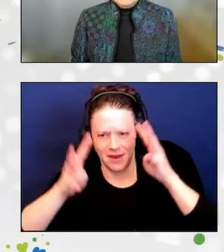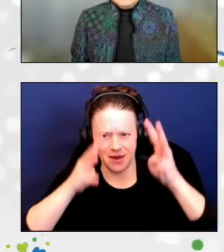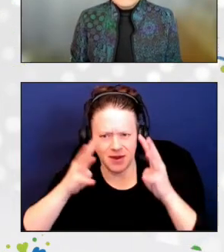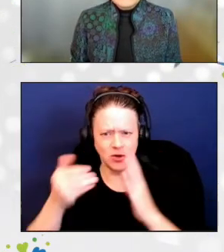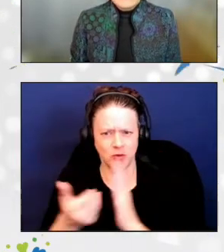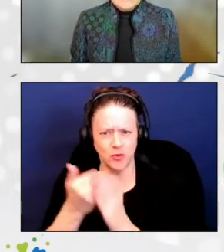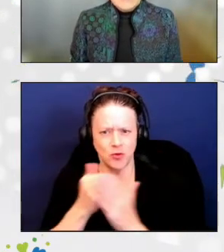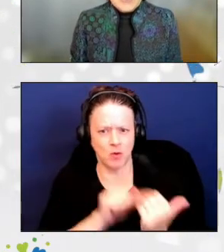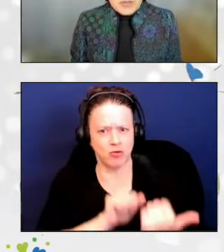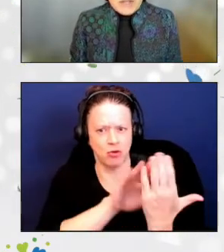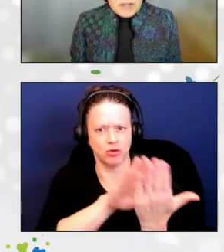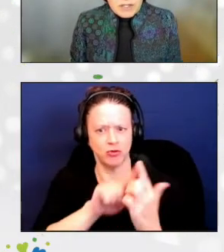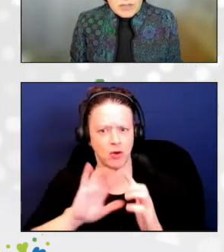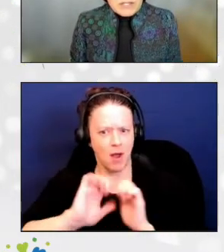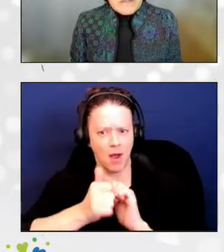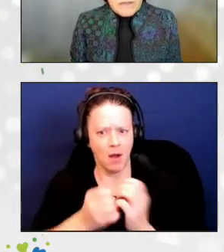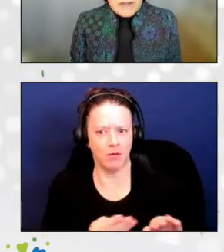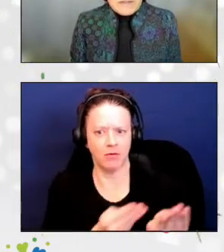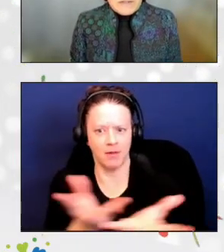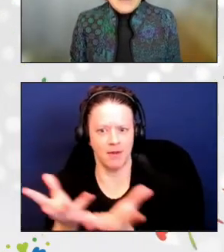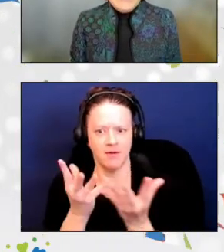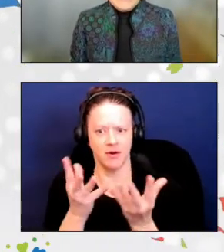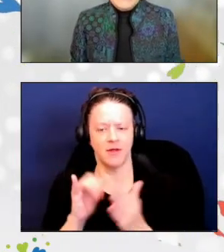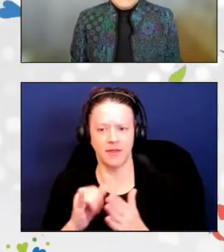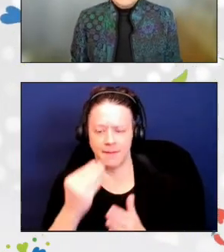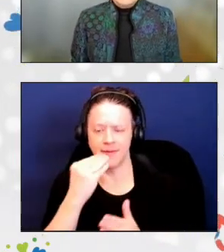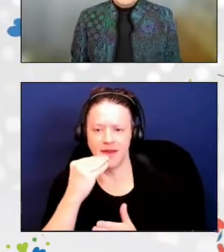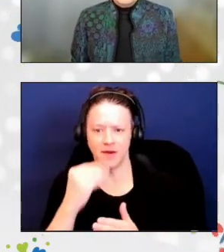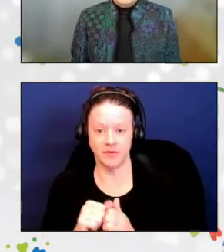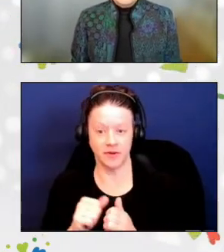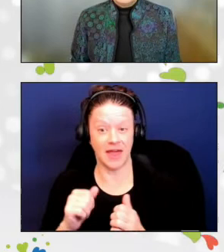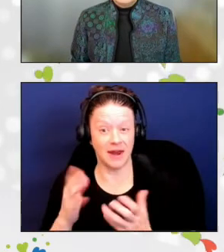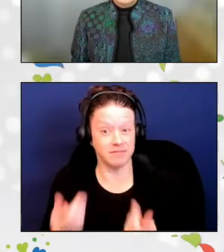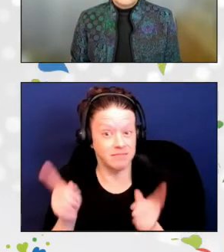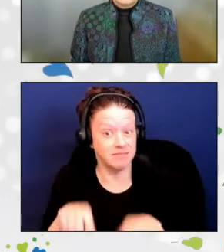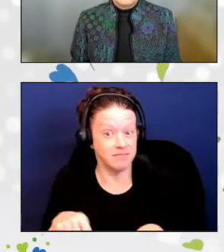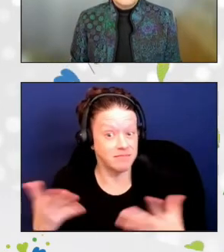resulting in a 300 to 500% increase in meal deliveries.